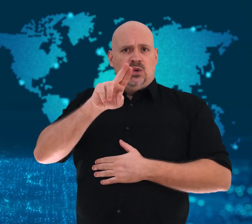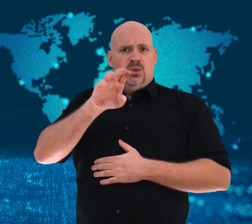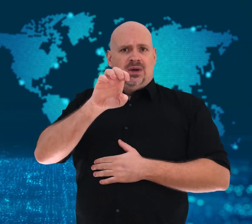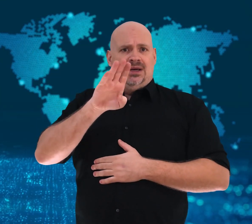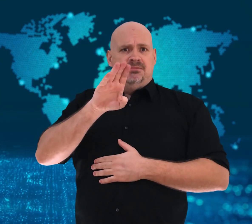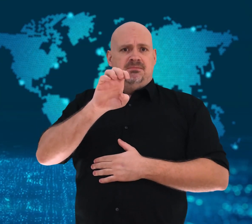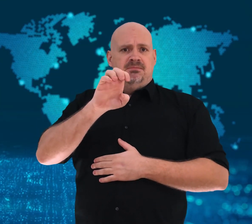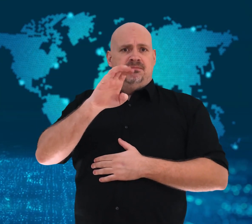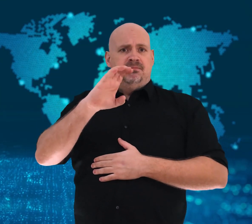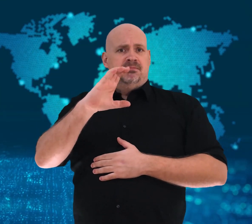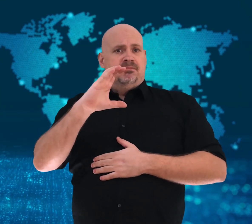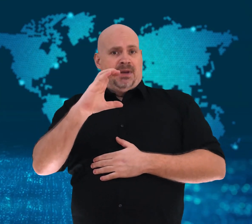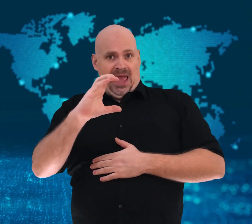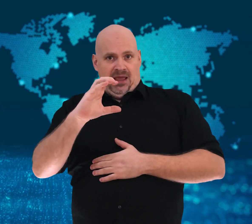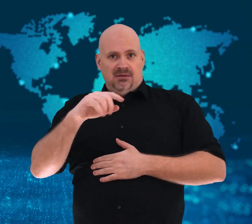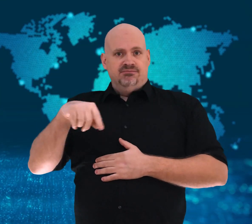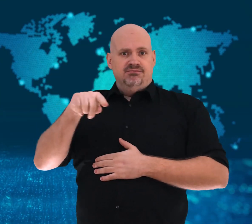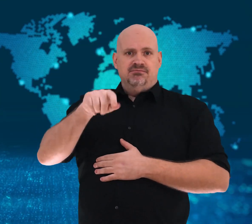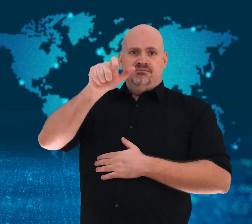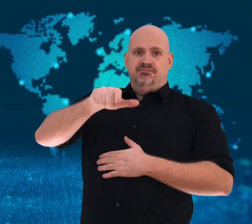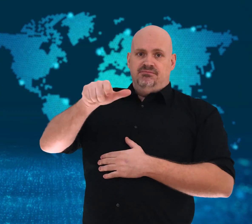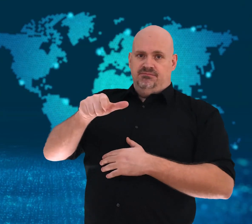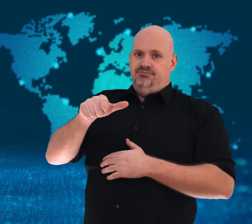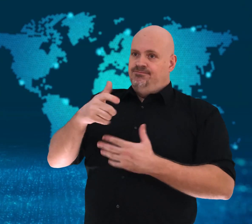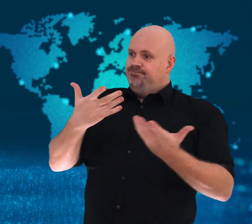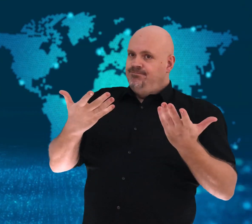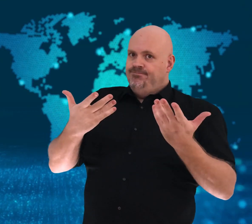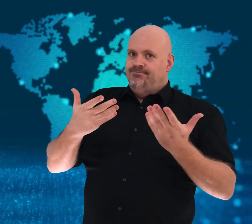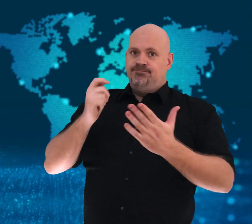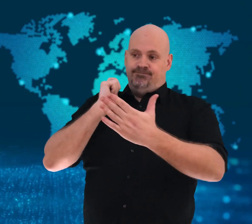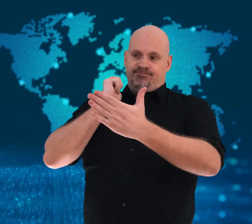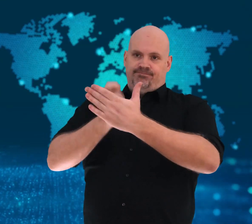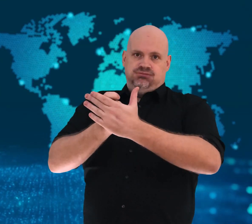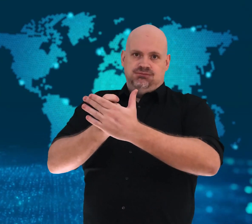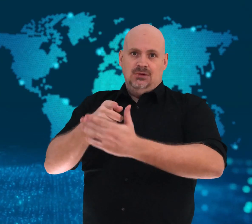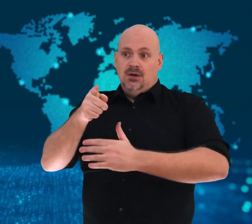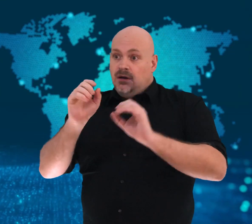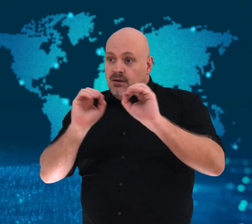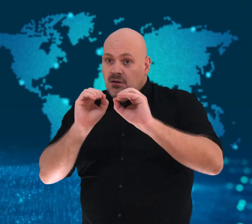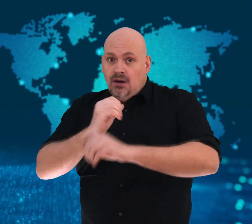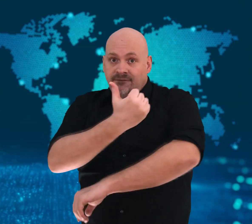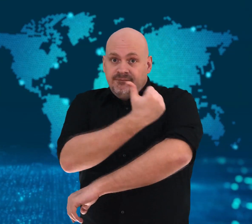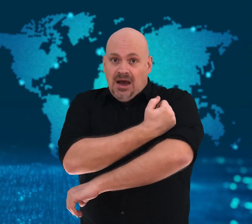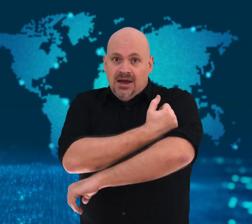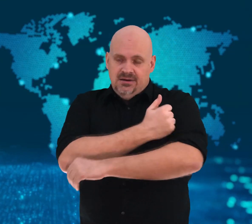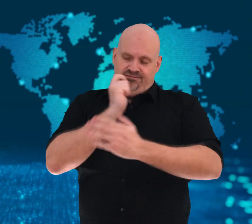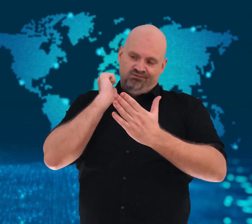the unvaccinated will face financial penalties.